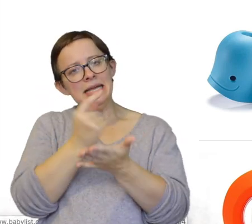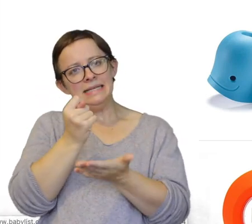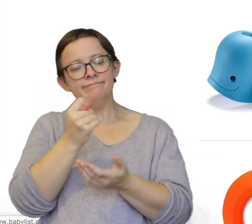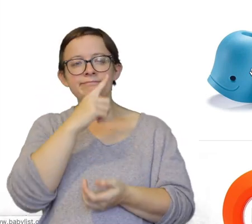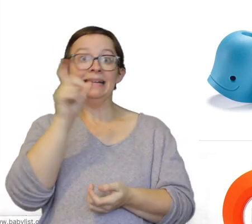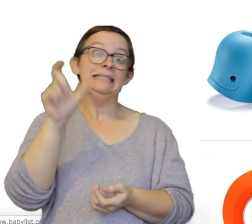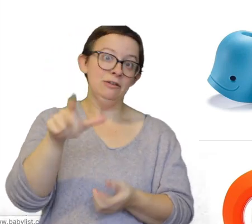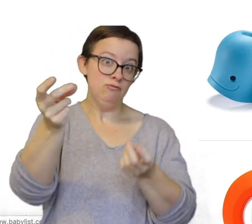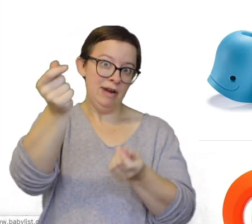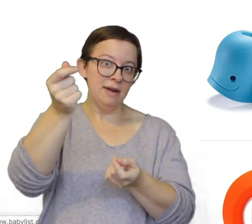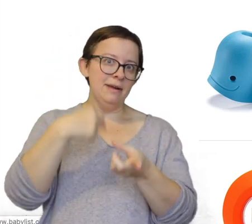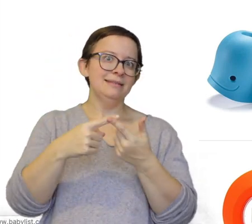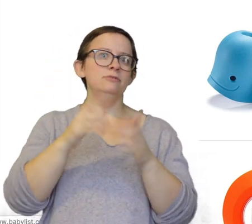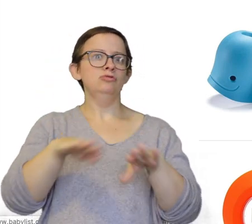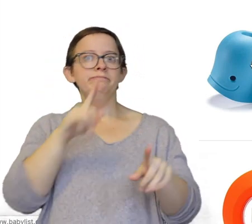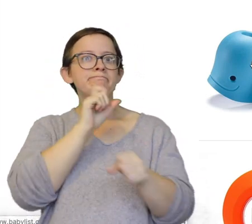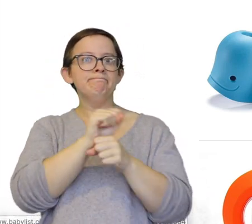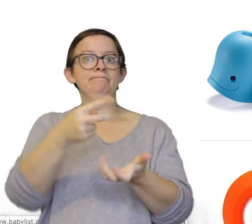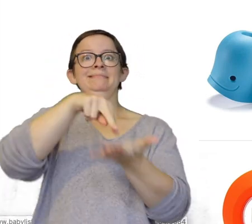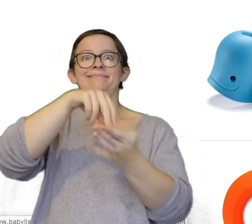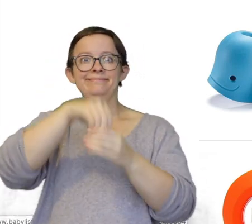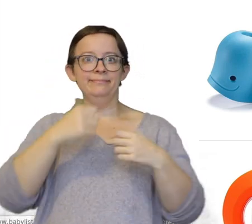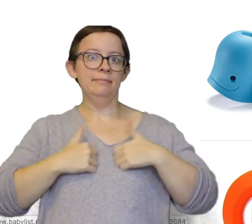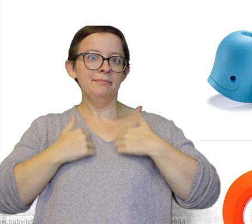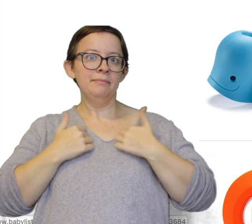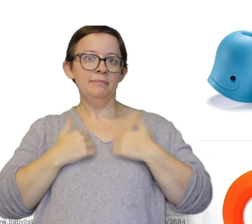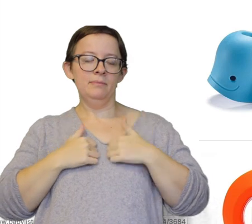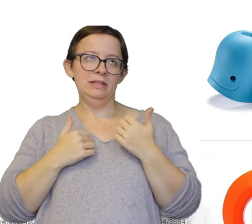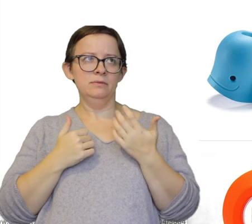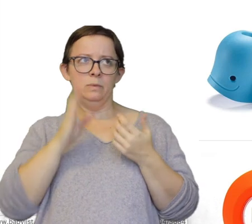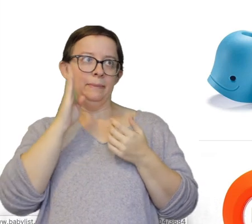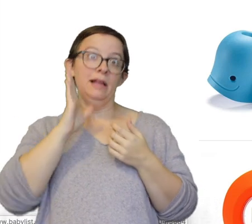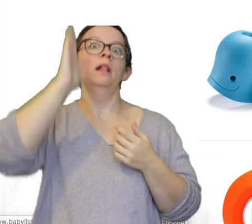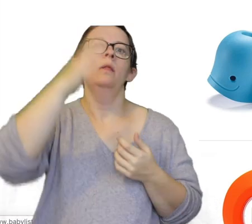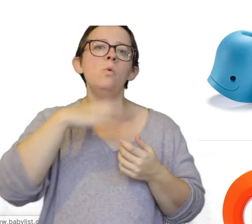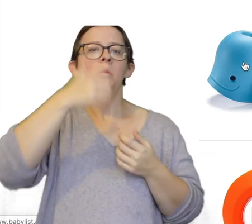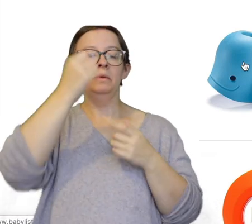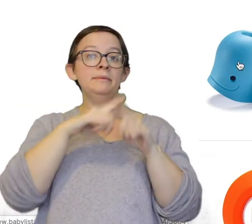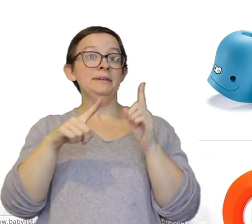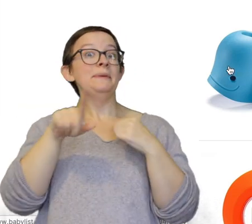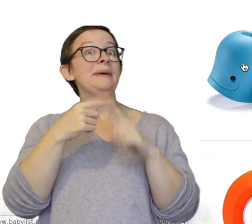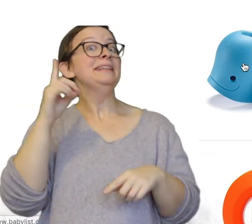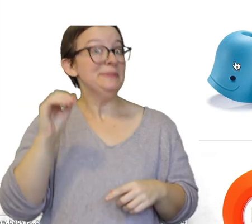You're not gonna need it right away, until your child's actually like standing up in the bathtub. Which will be much older, but when they do um...